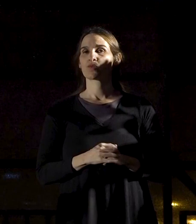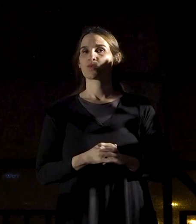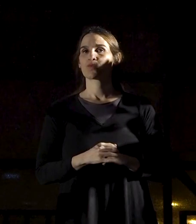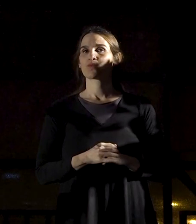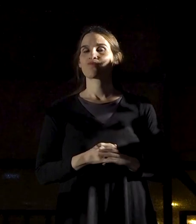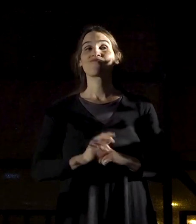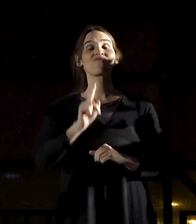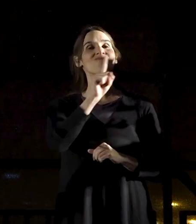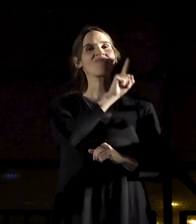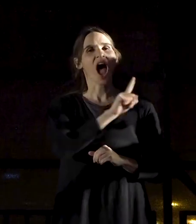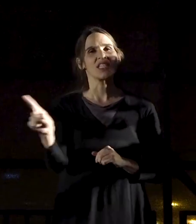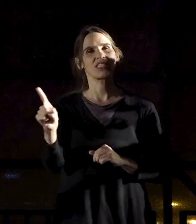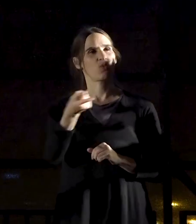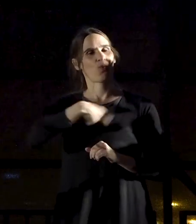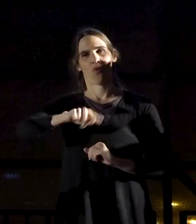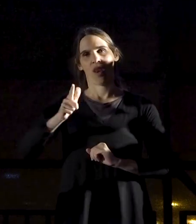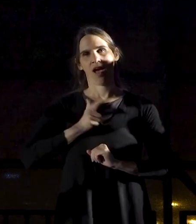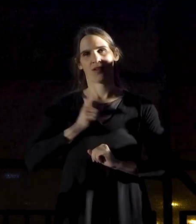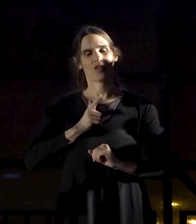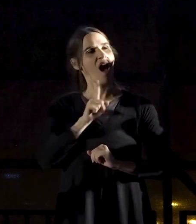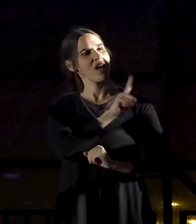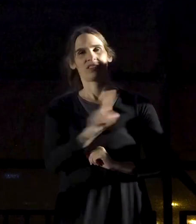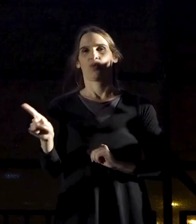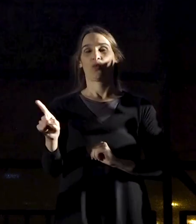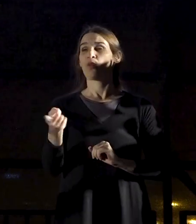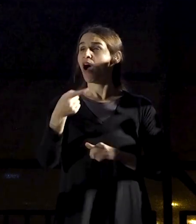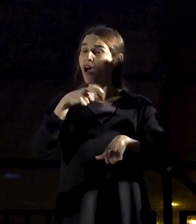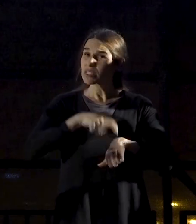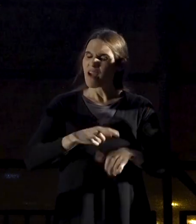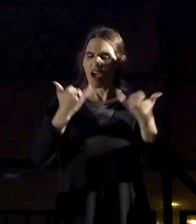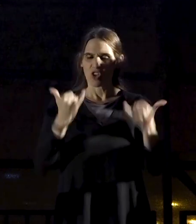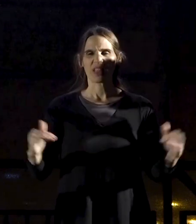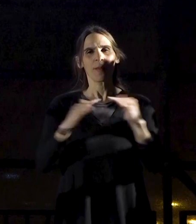We must not wait: this is the time to strike and to immobilize!